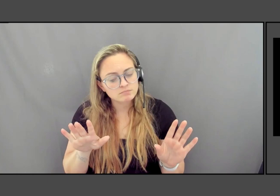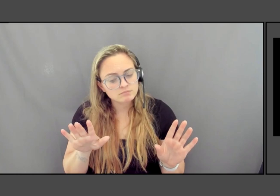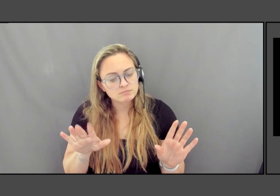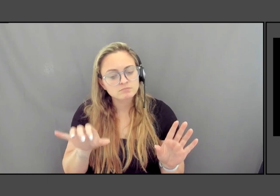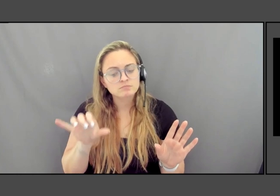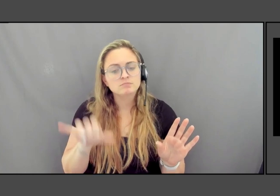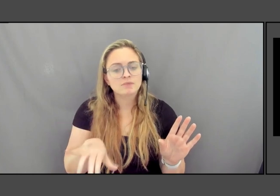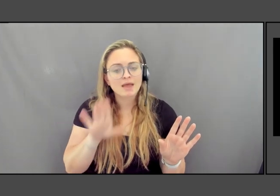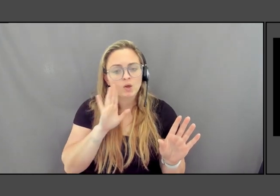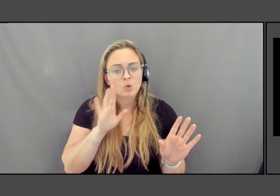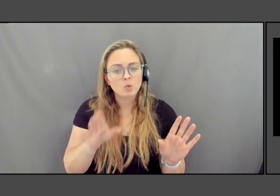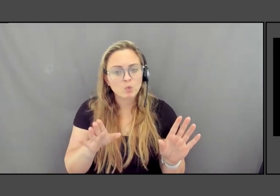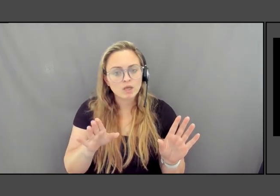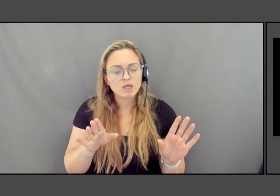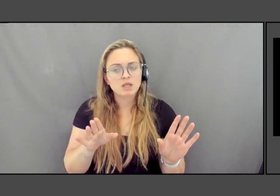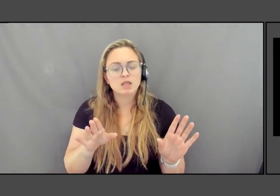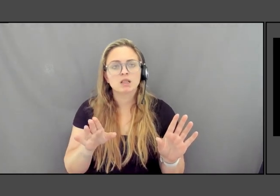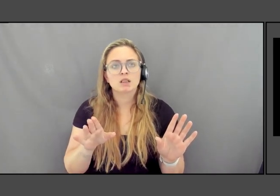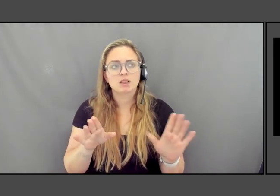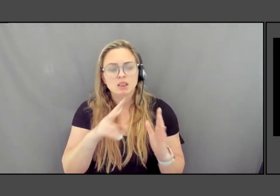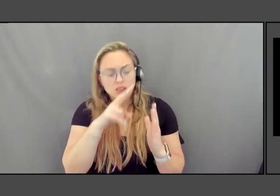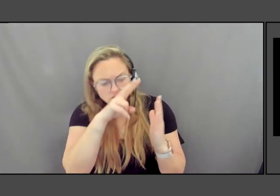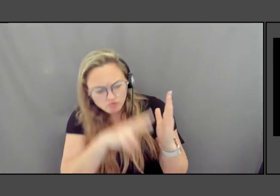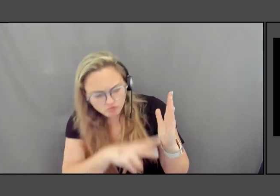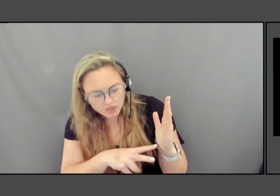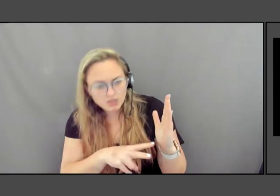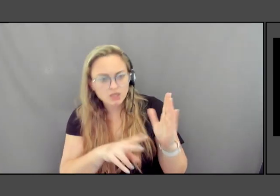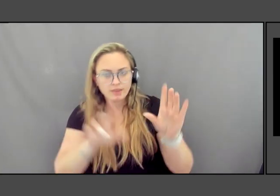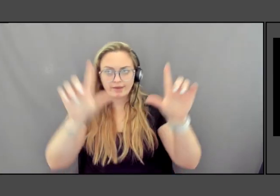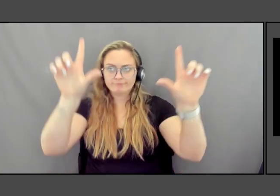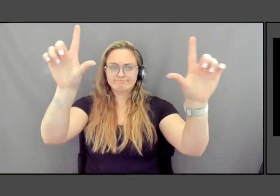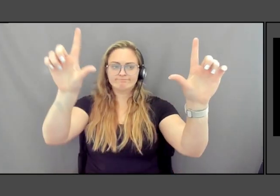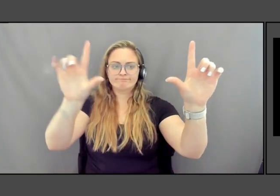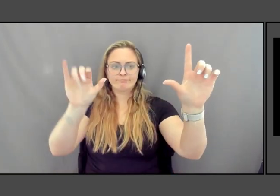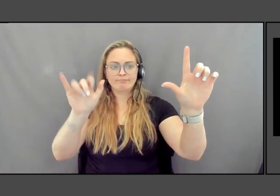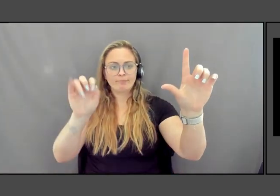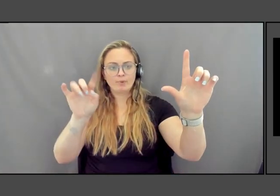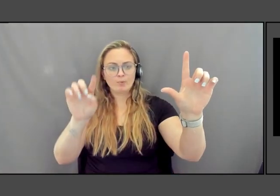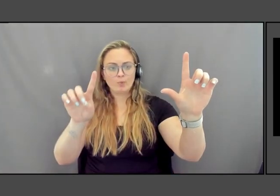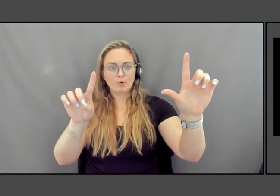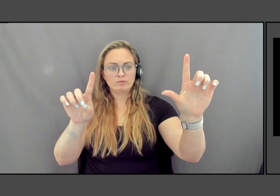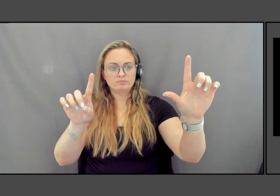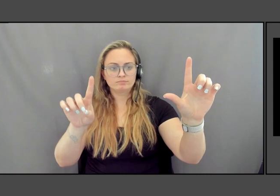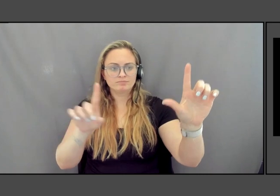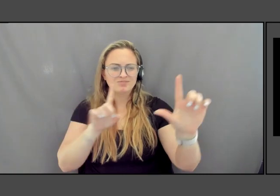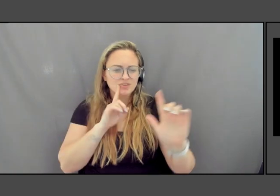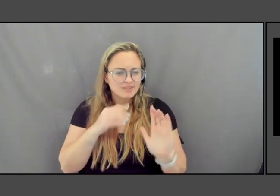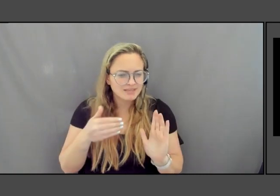to read it like a billboard, which is a very anti personal space.